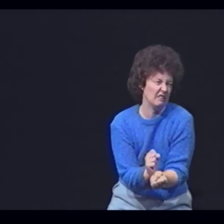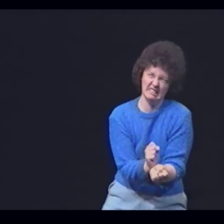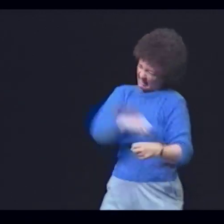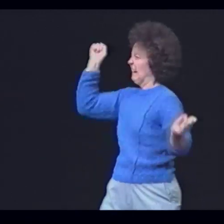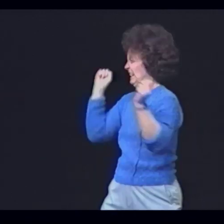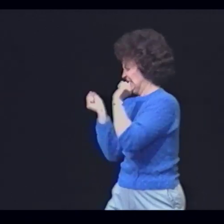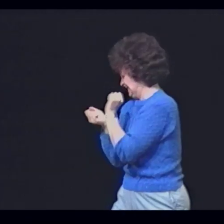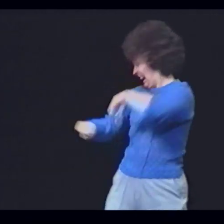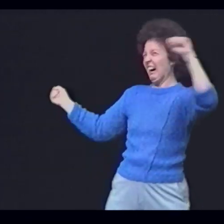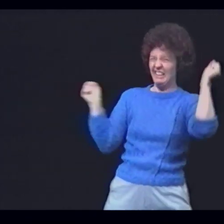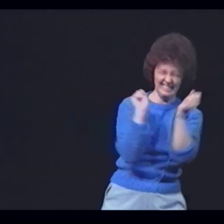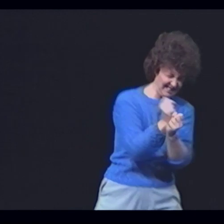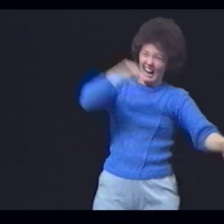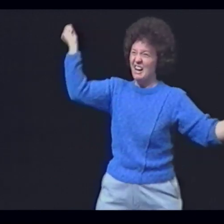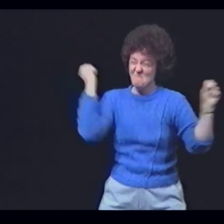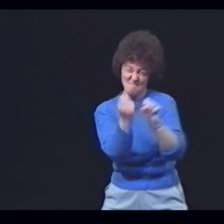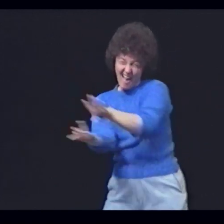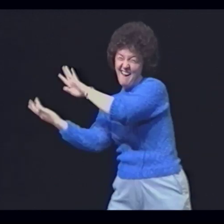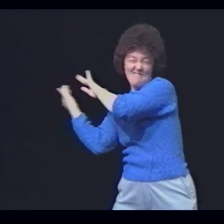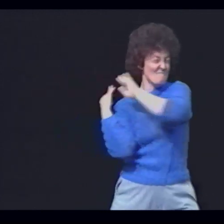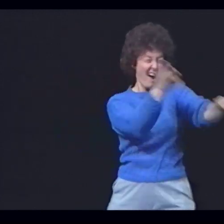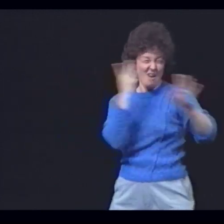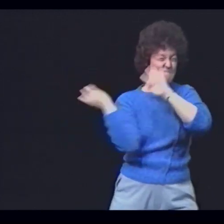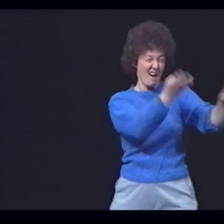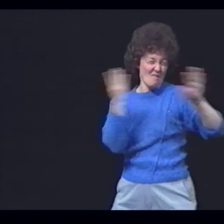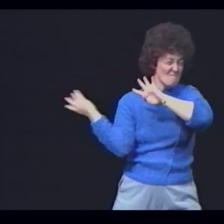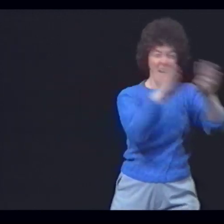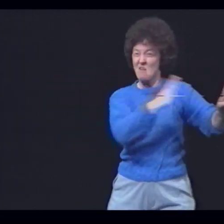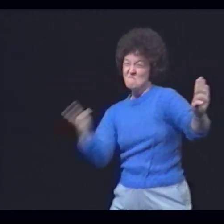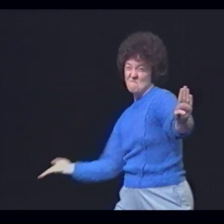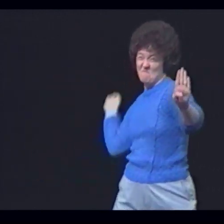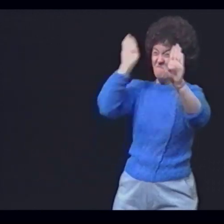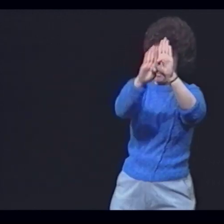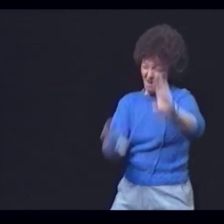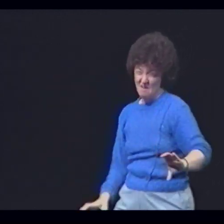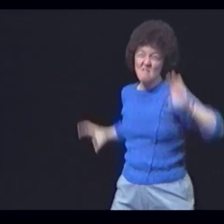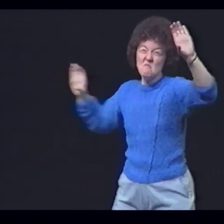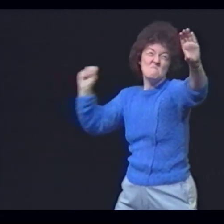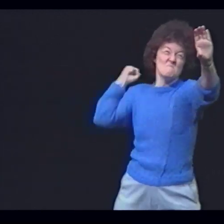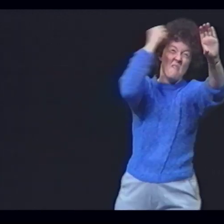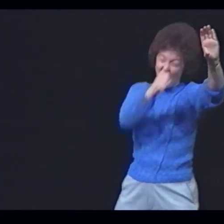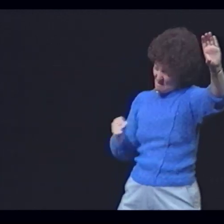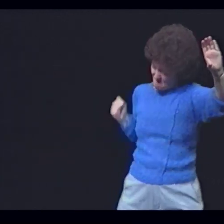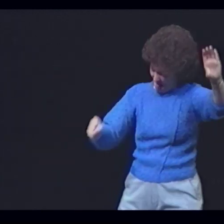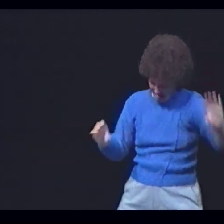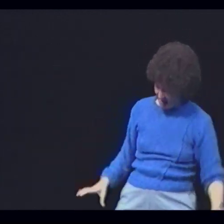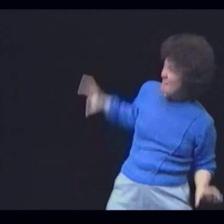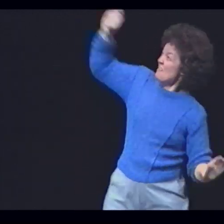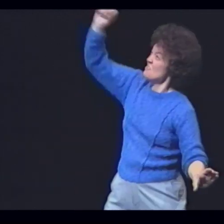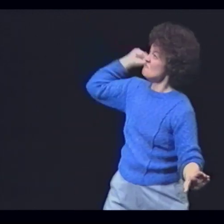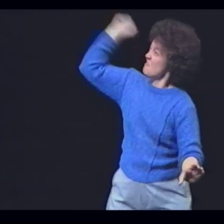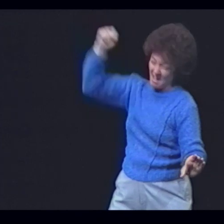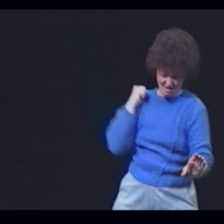Damn your chains! We'll pronounce our own deliverance And lock you out from lives you will not dominate!